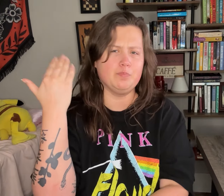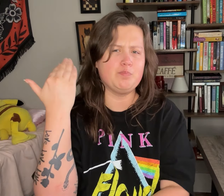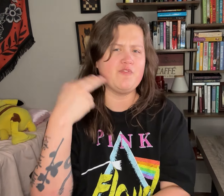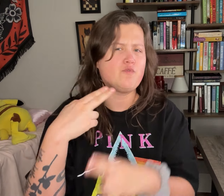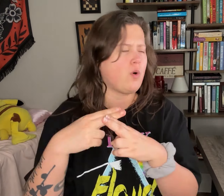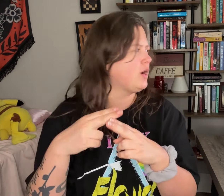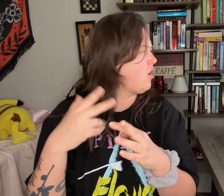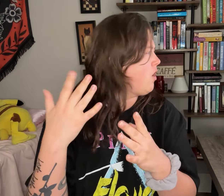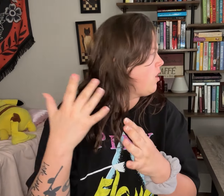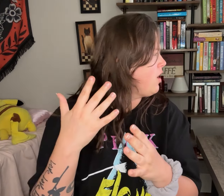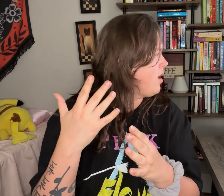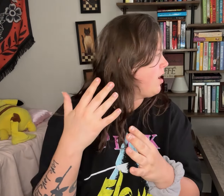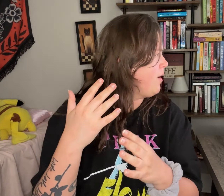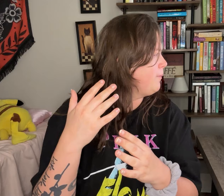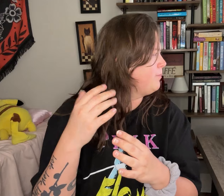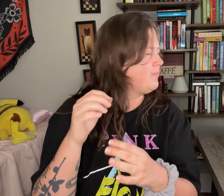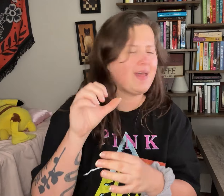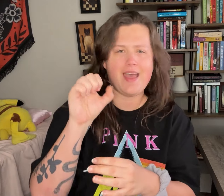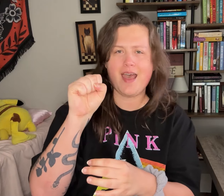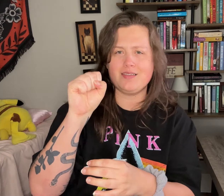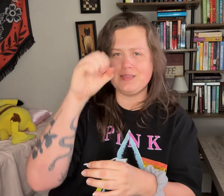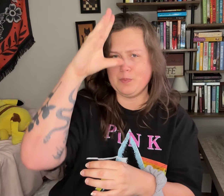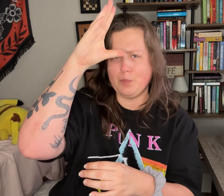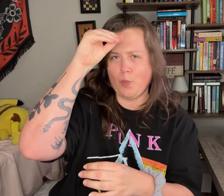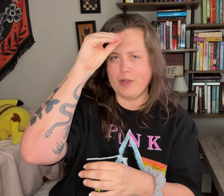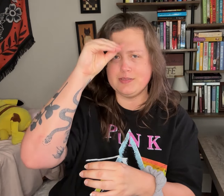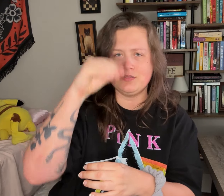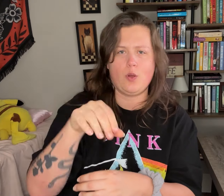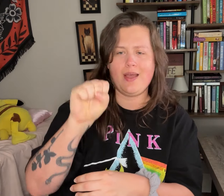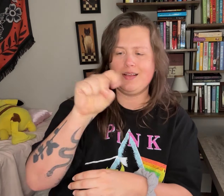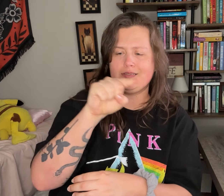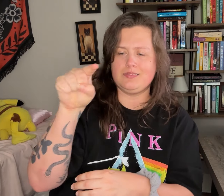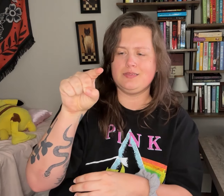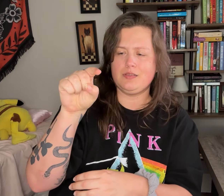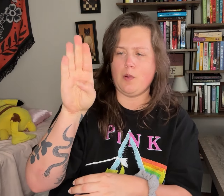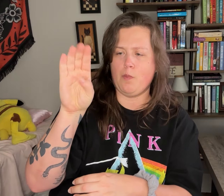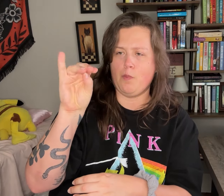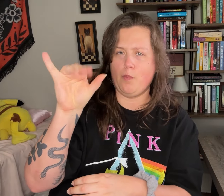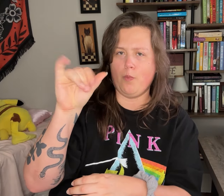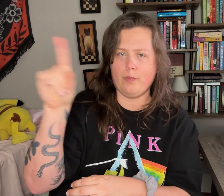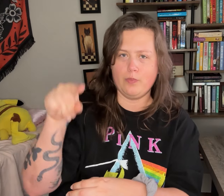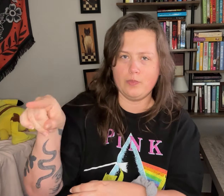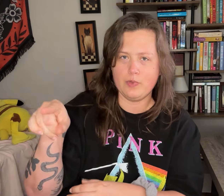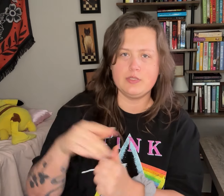They used to be known as S-Boyz.